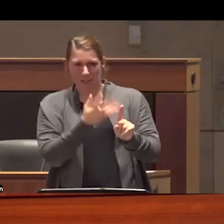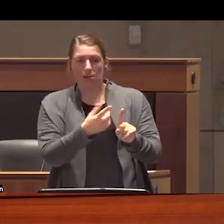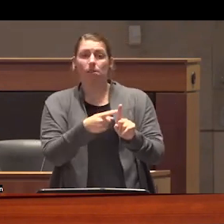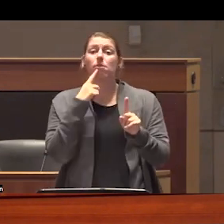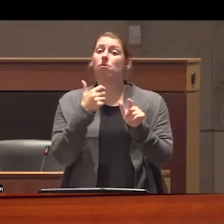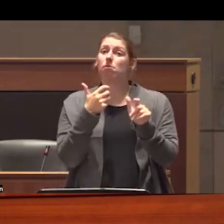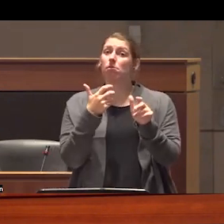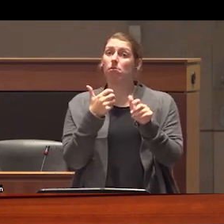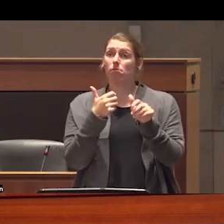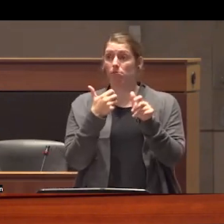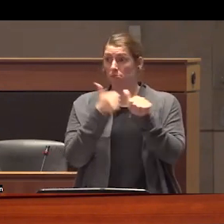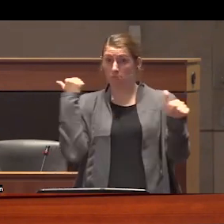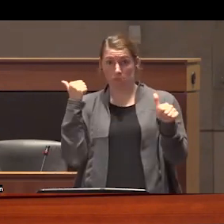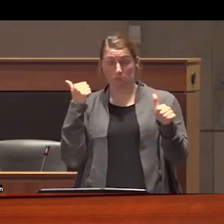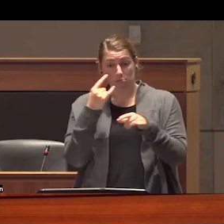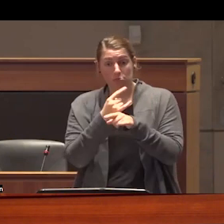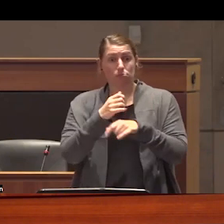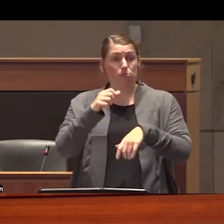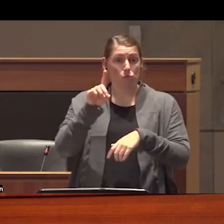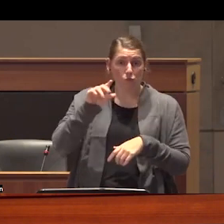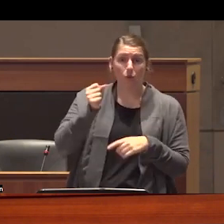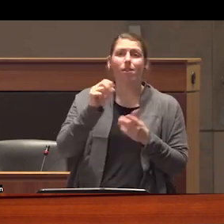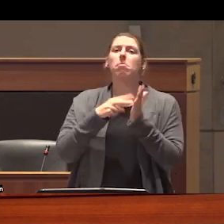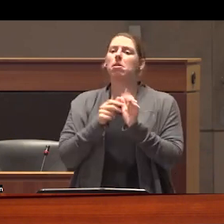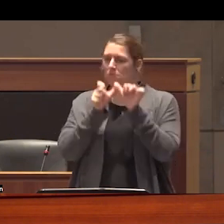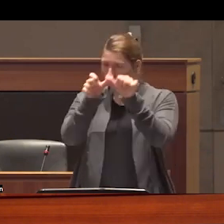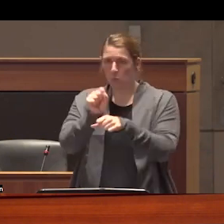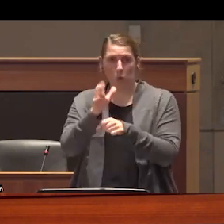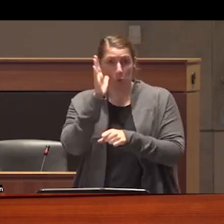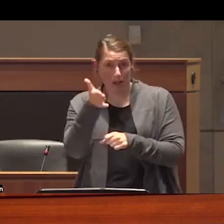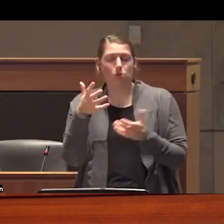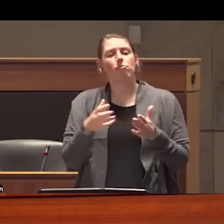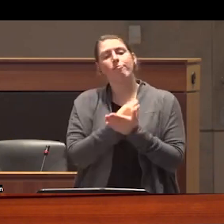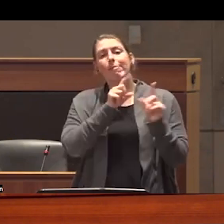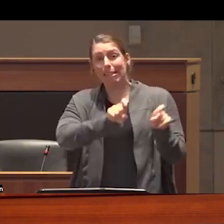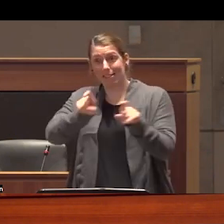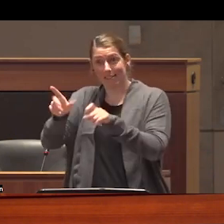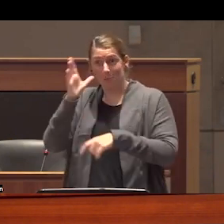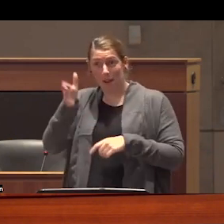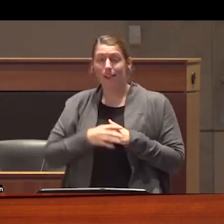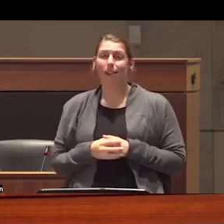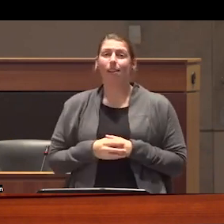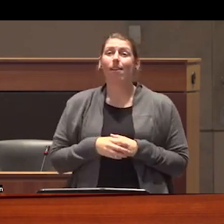substance is a condition of returning to work or of staying employed and MBC specifically the